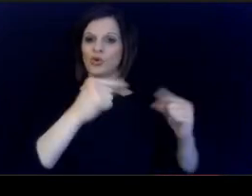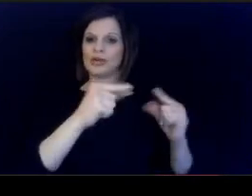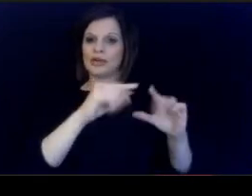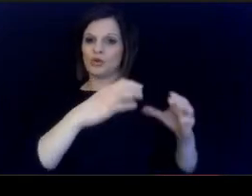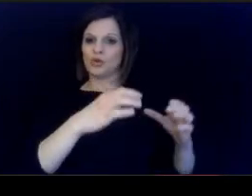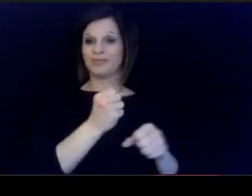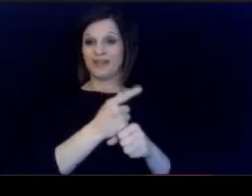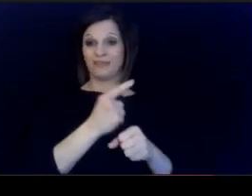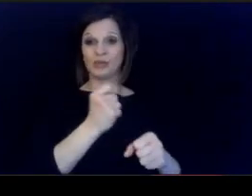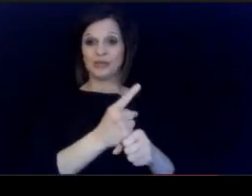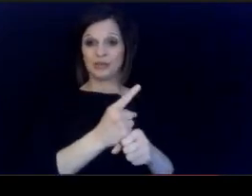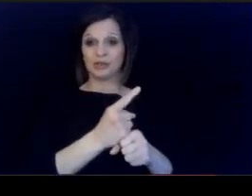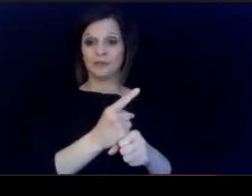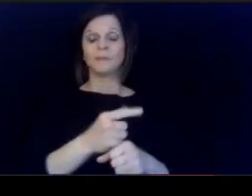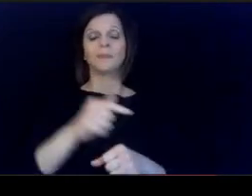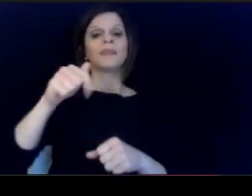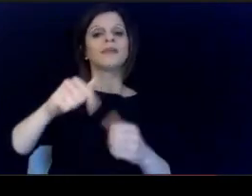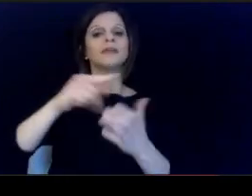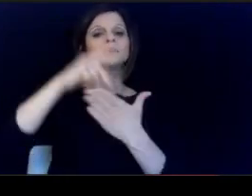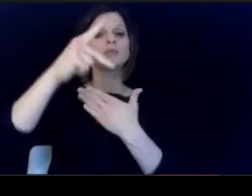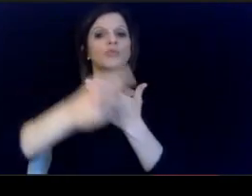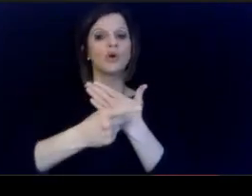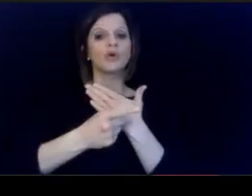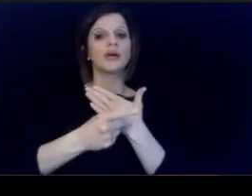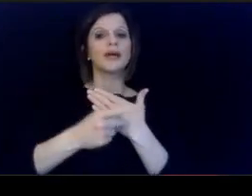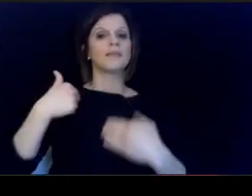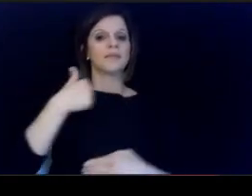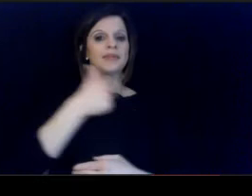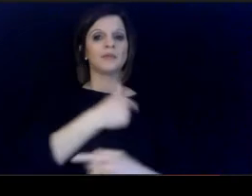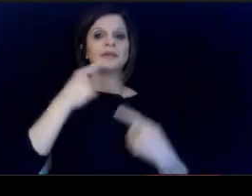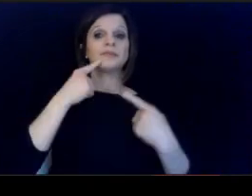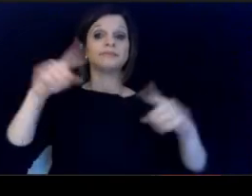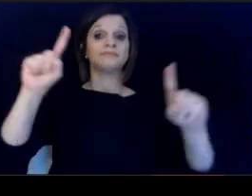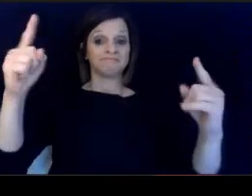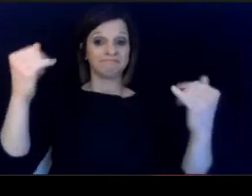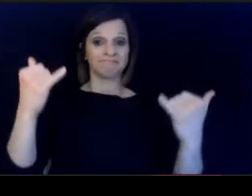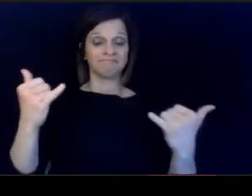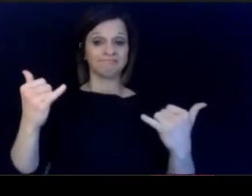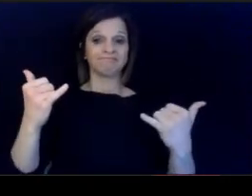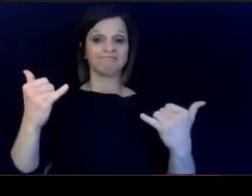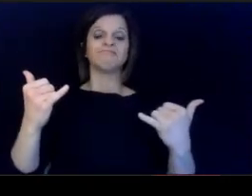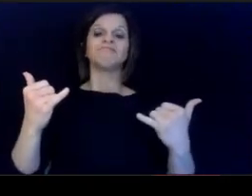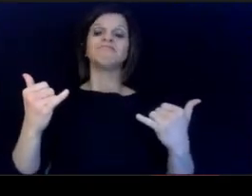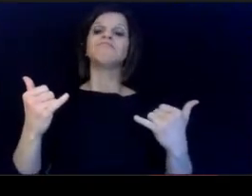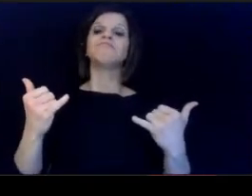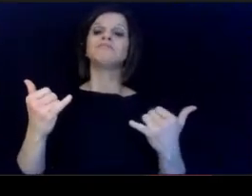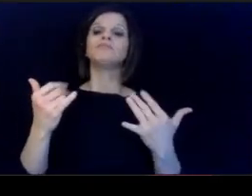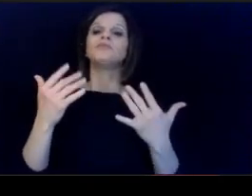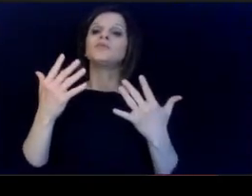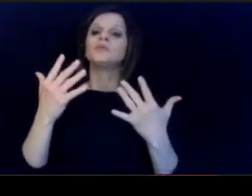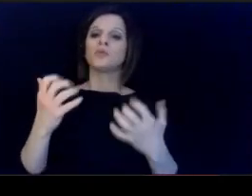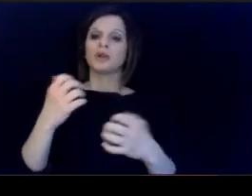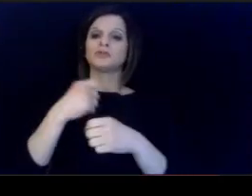This initiative that we are announcing today will. prioritize high-quality induction.